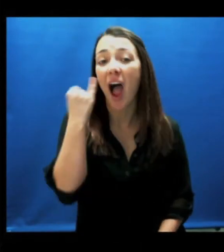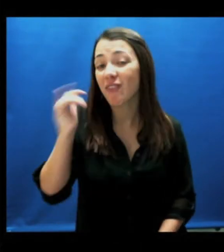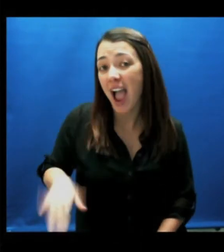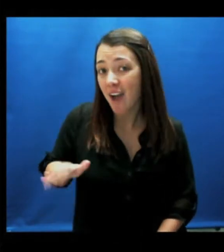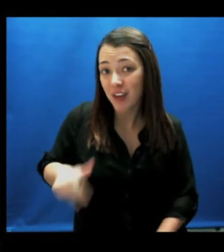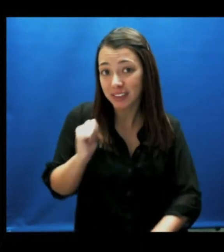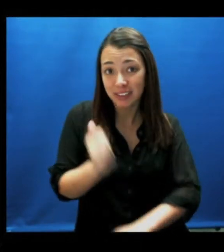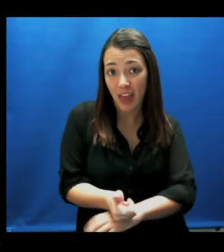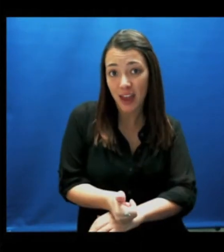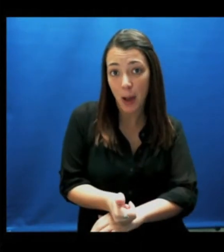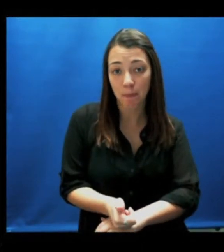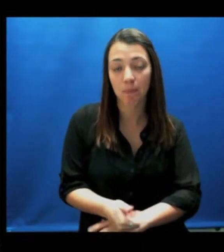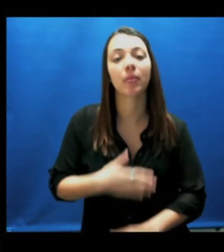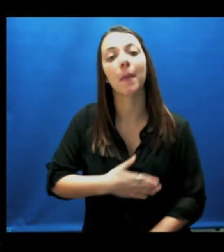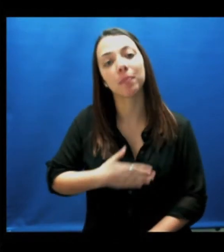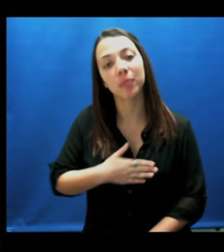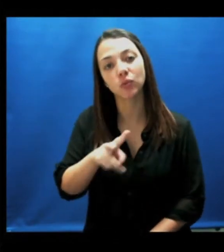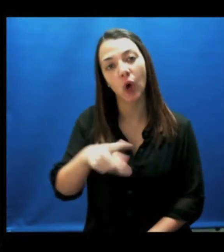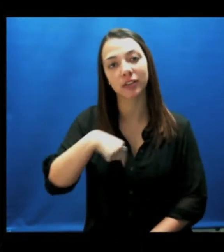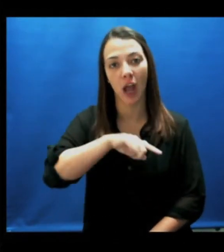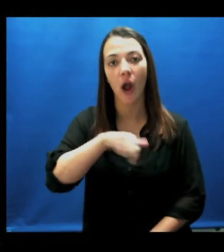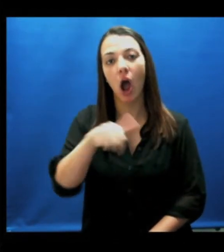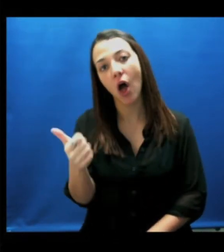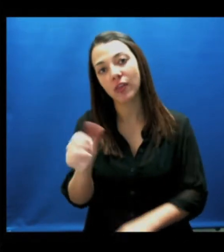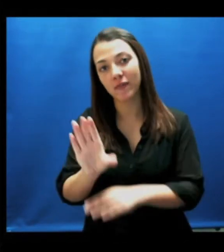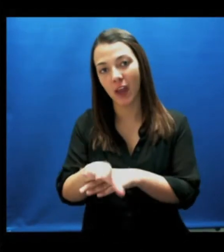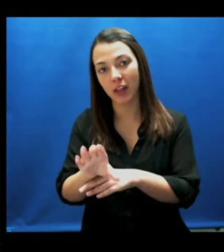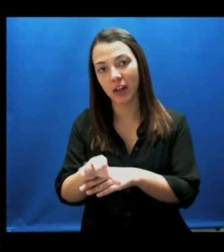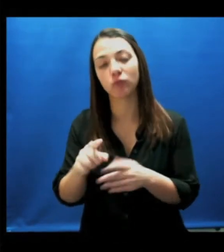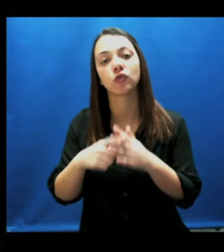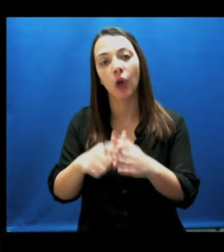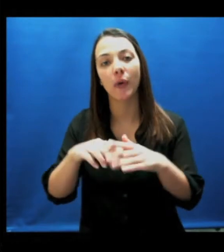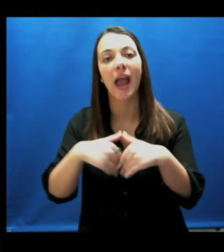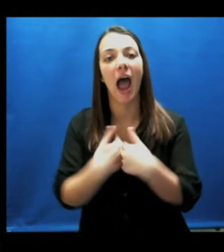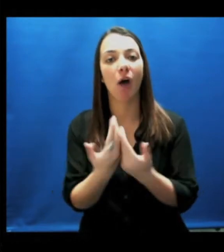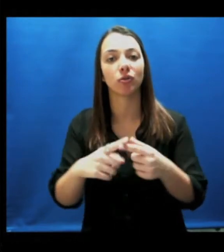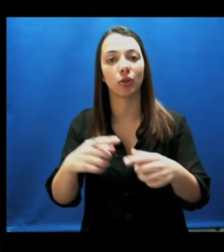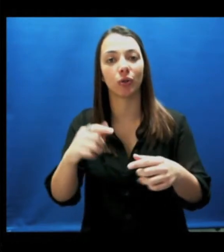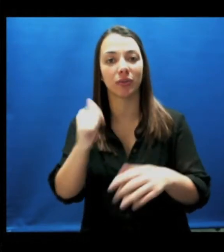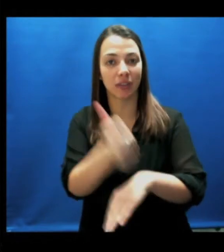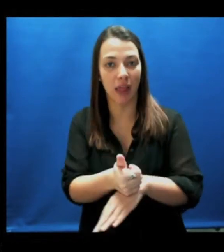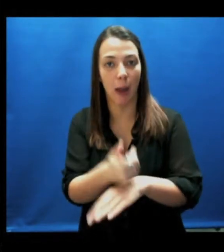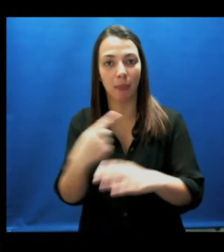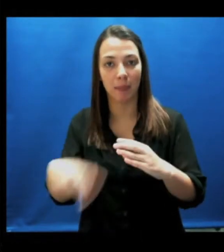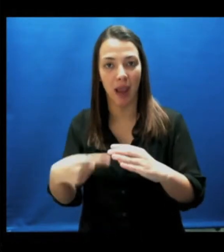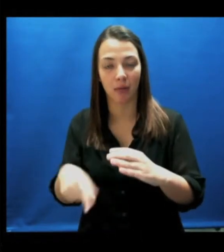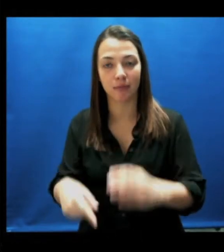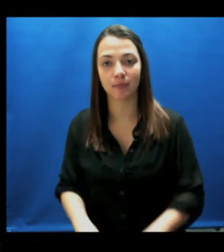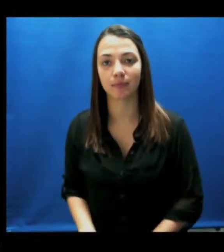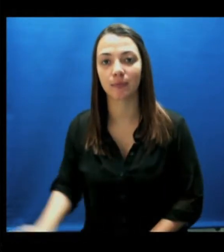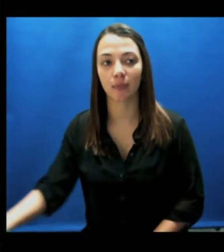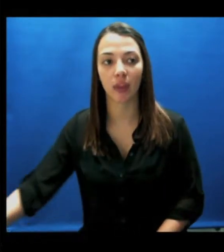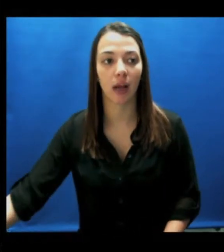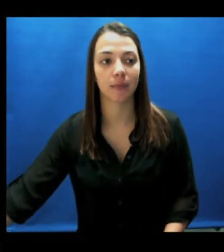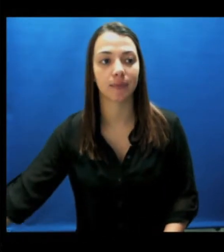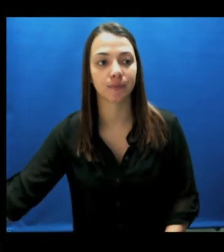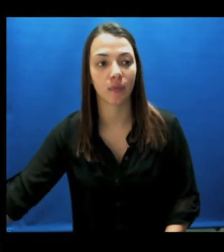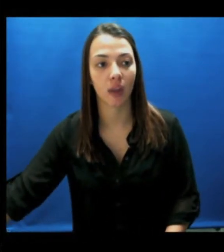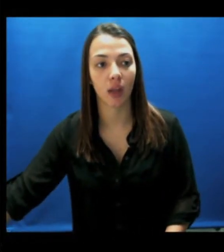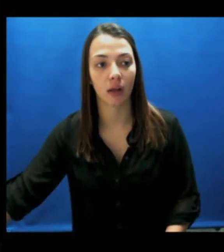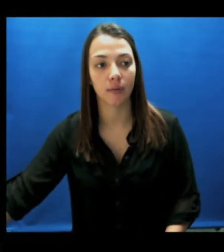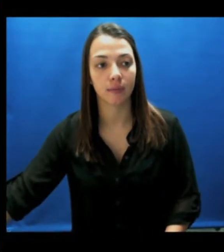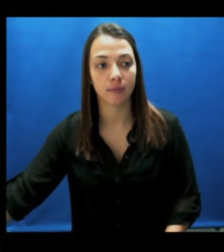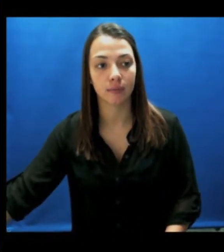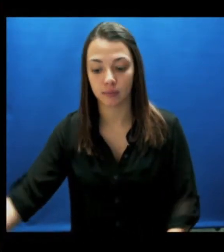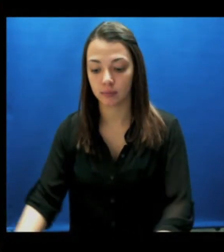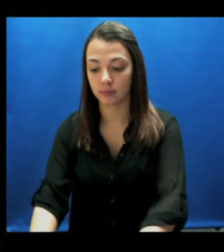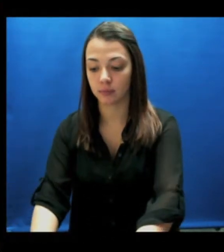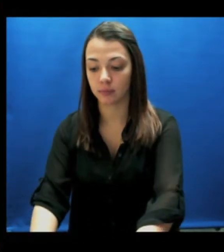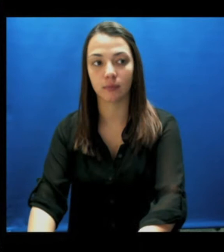If you have not set up your account, please watch our video on how to setup our gmail account